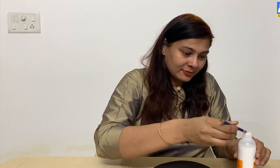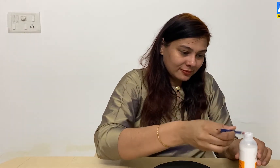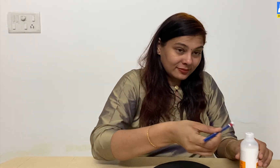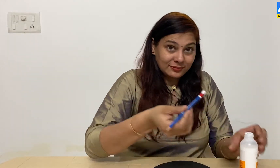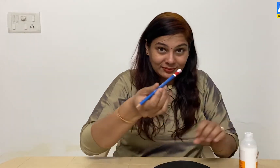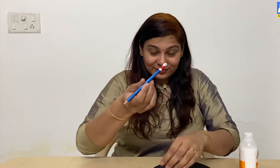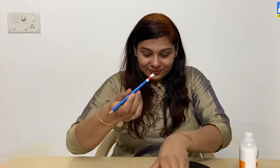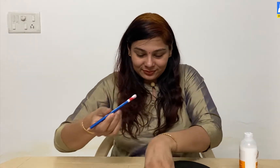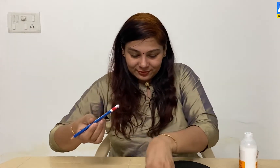Just like this.